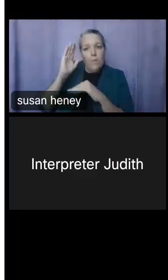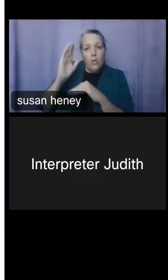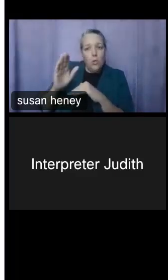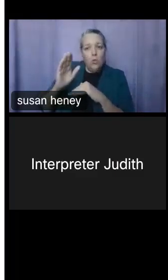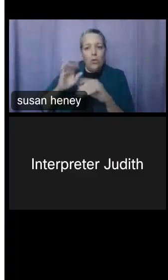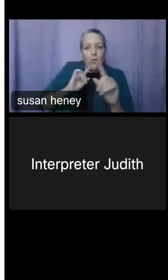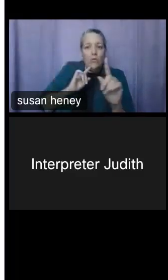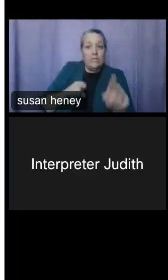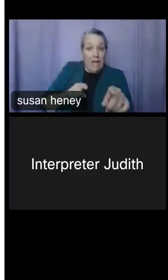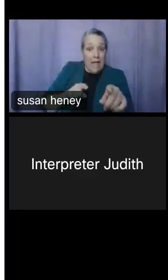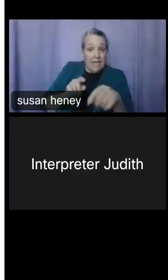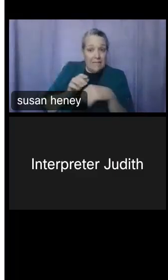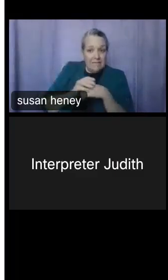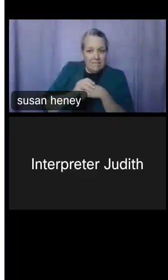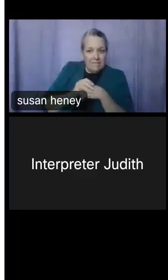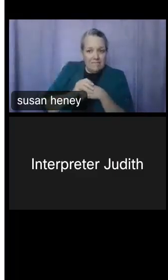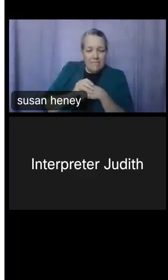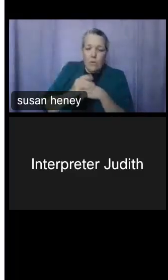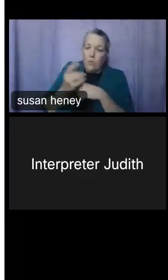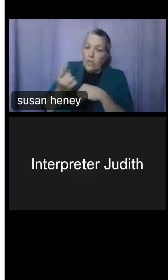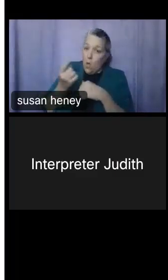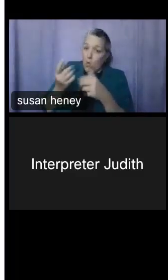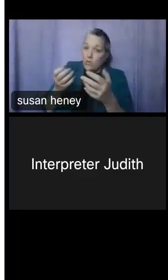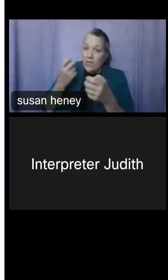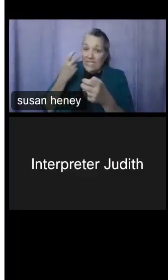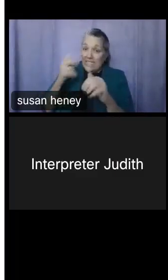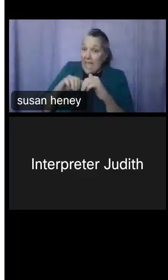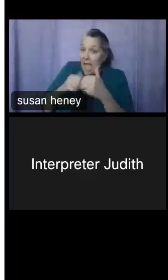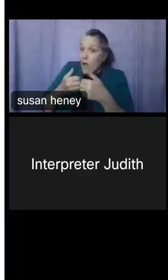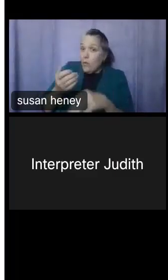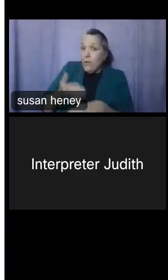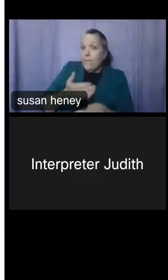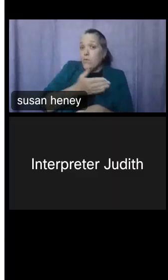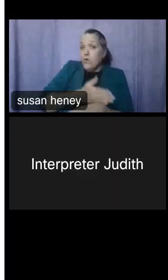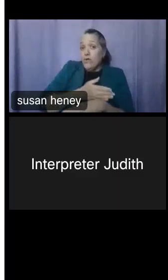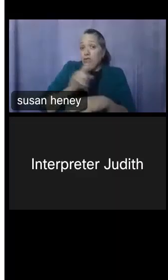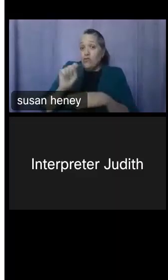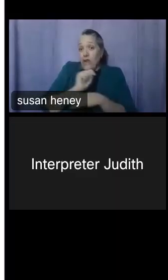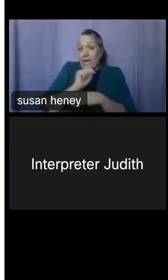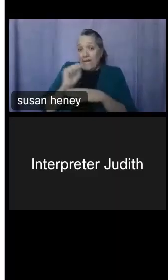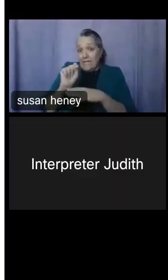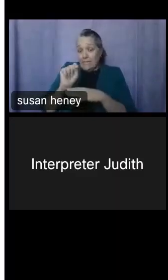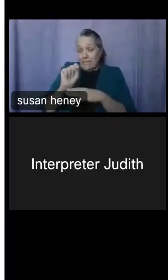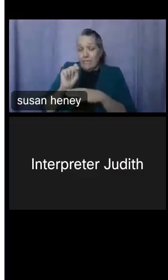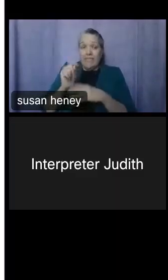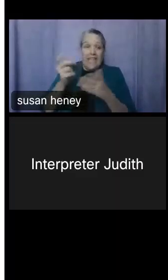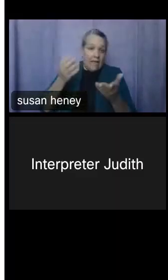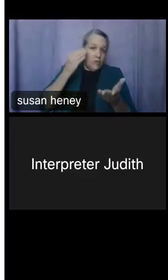looking for ways to improve our training. As you know, we are in a virtual environment